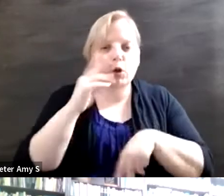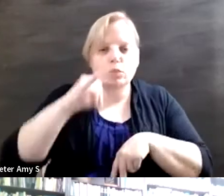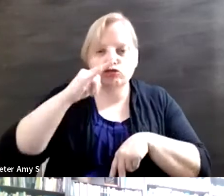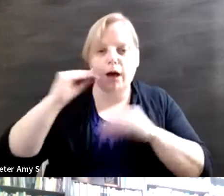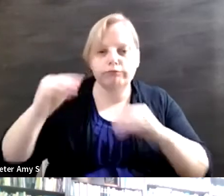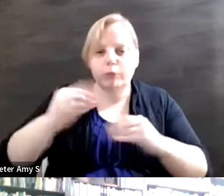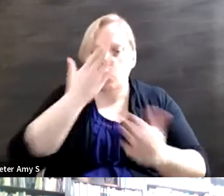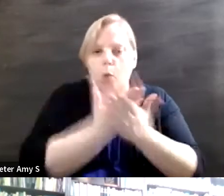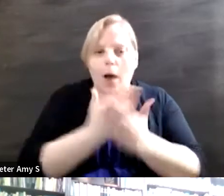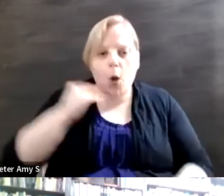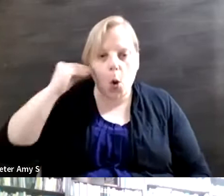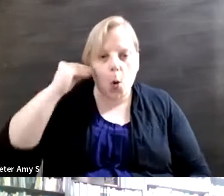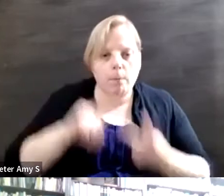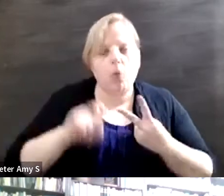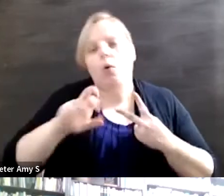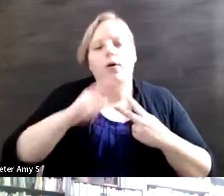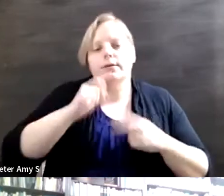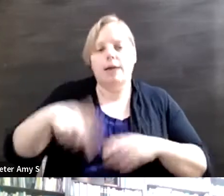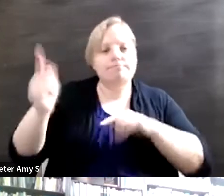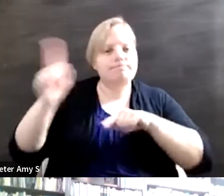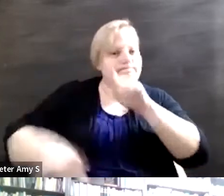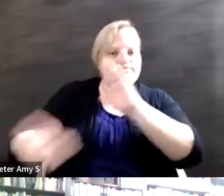or prevent you from having guns in in the house.